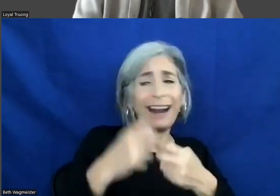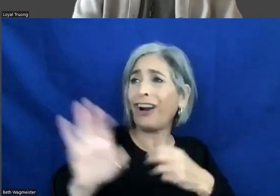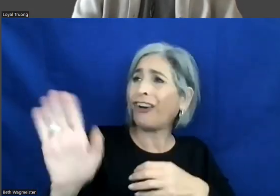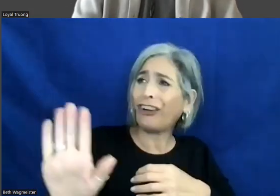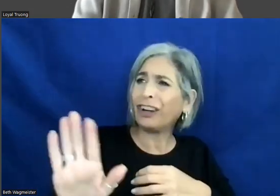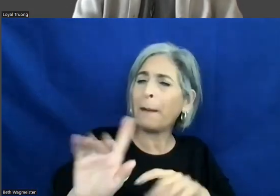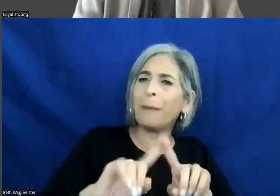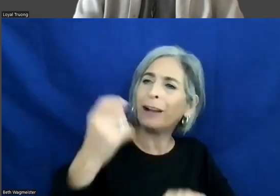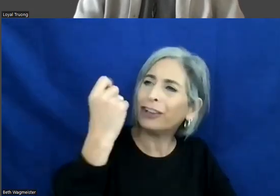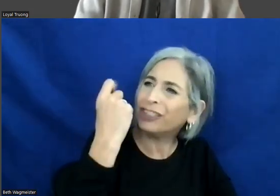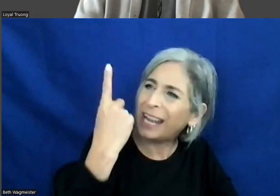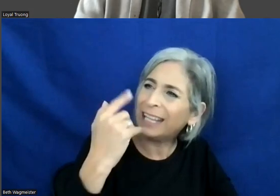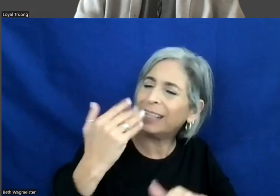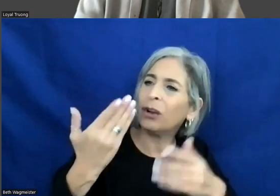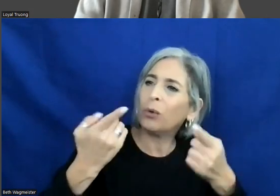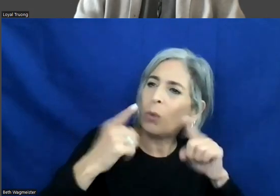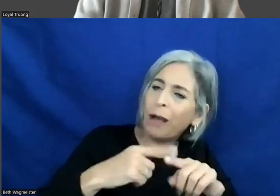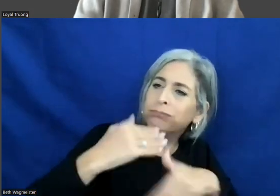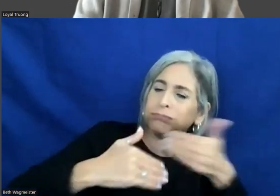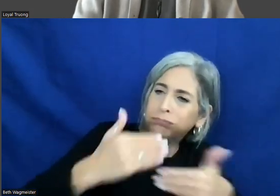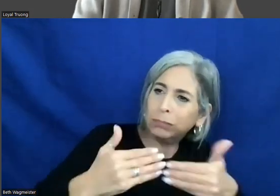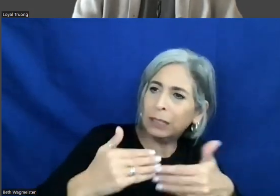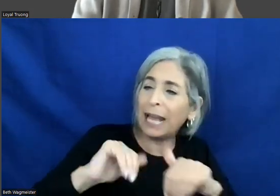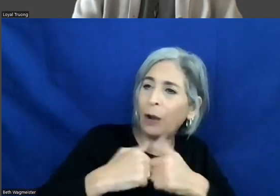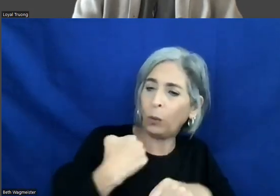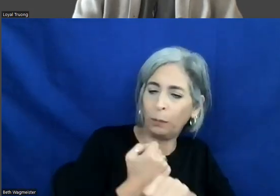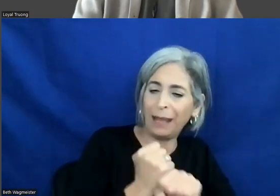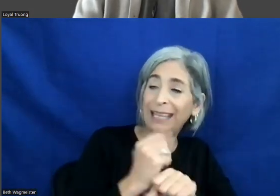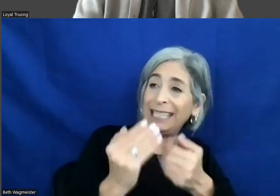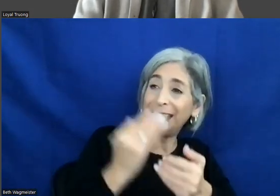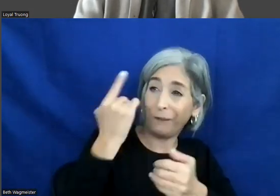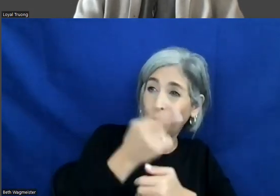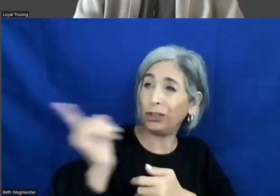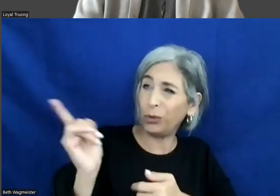You need understand it as you go and how do we make it easy for you. That's where teams like us come in. >>